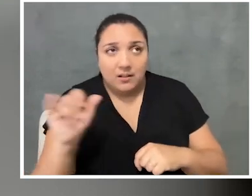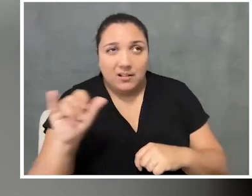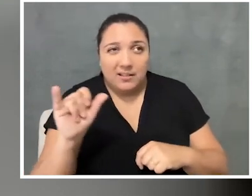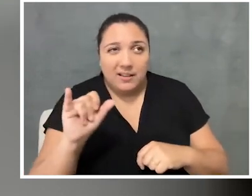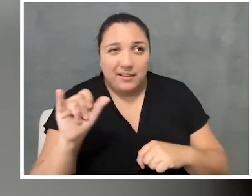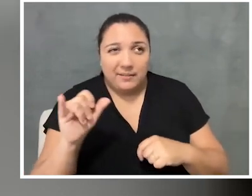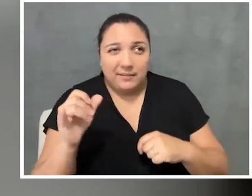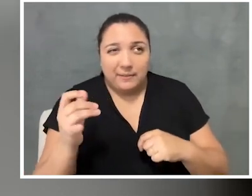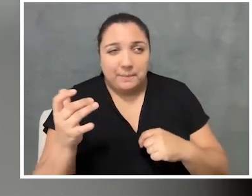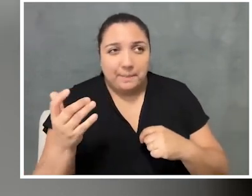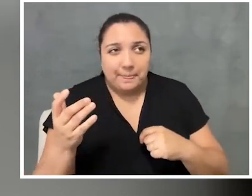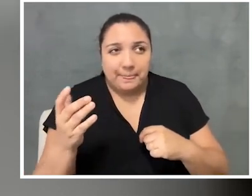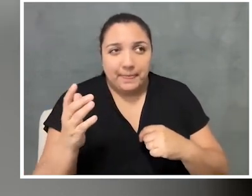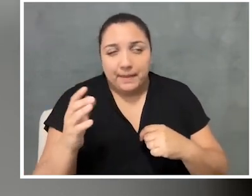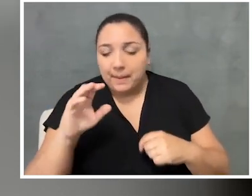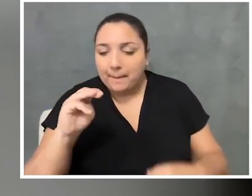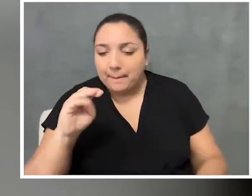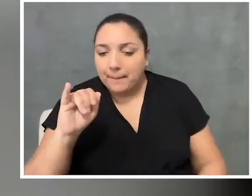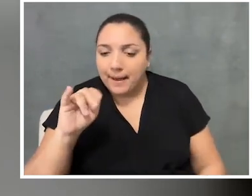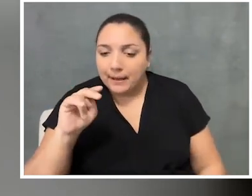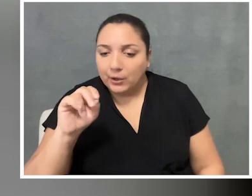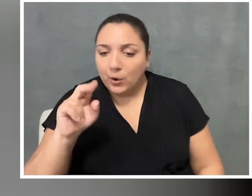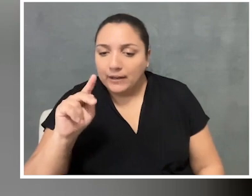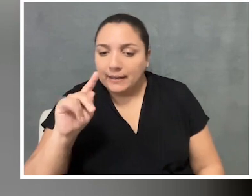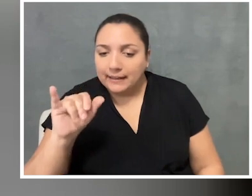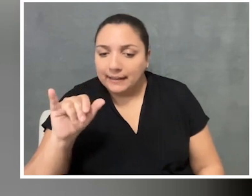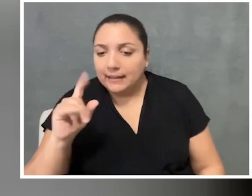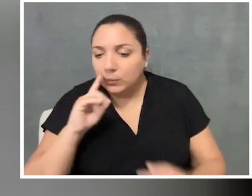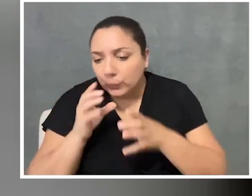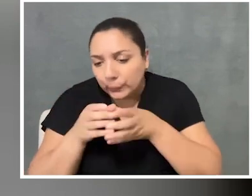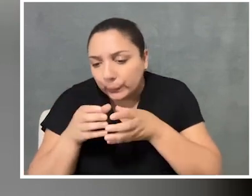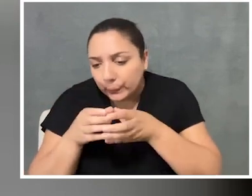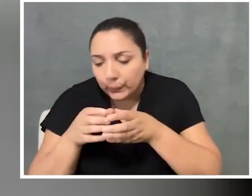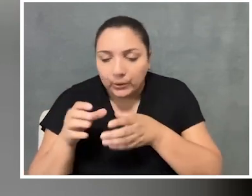you know, minority, minority, who you never see and who never walks through your doors,